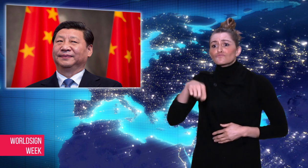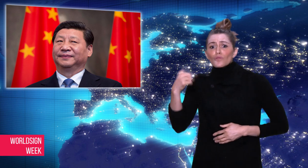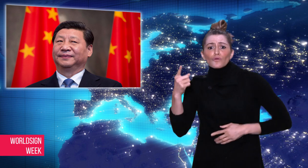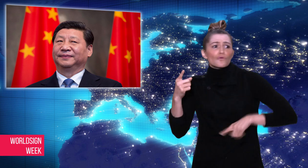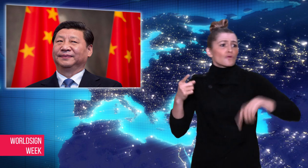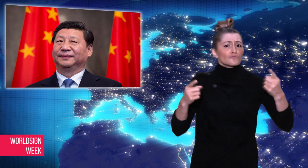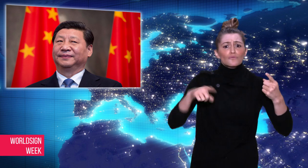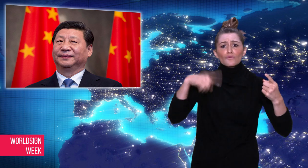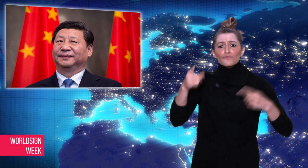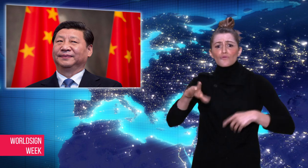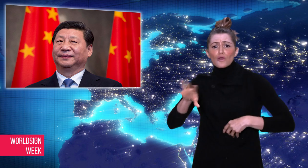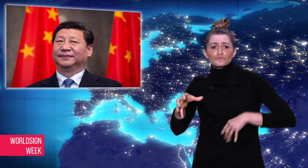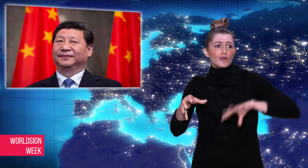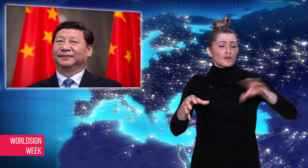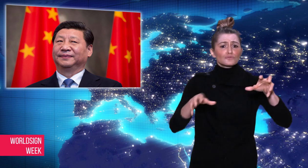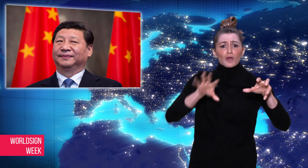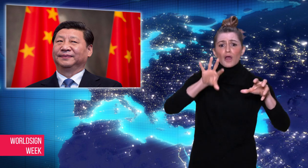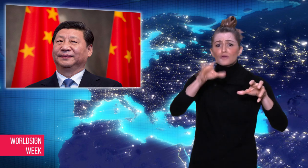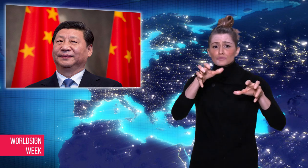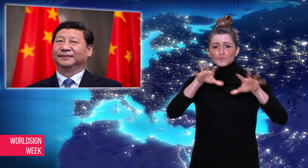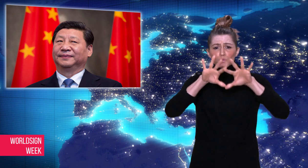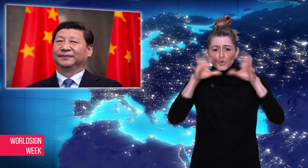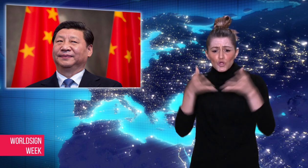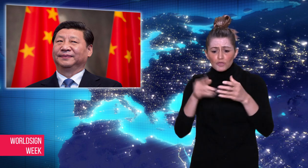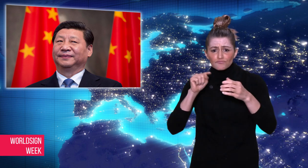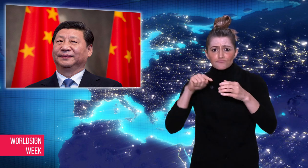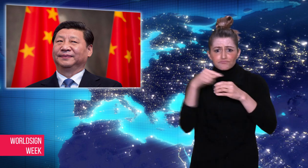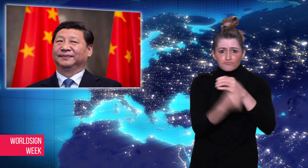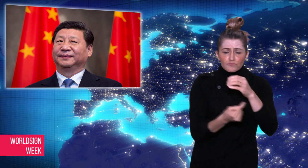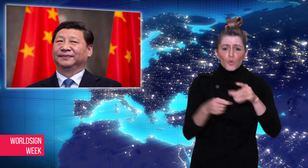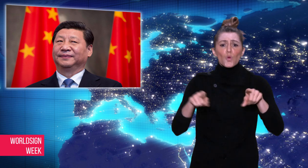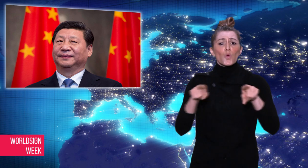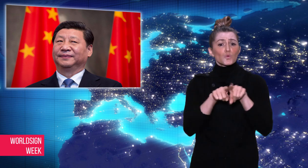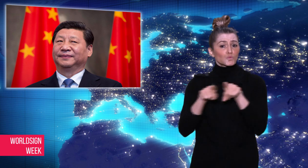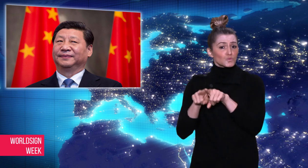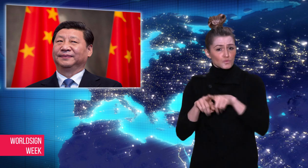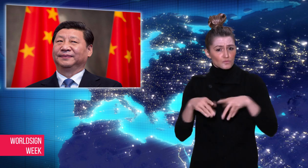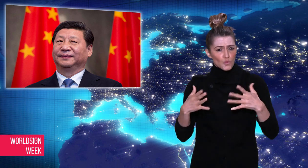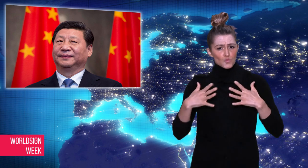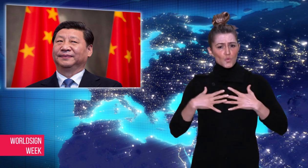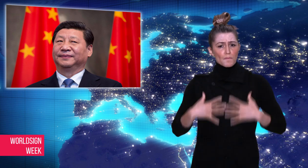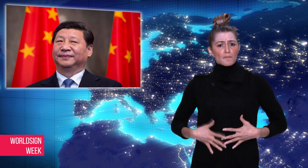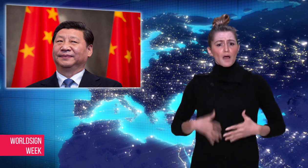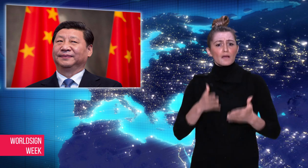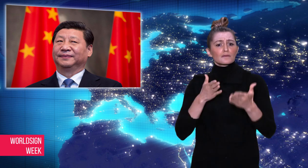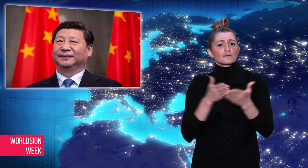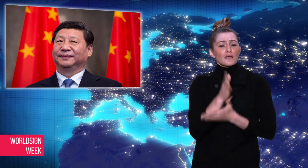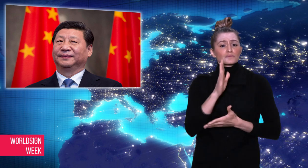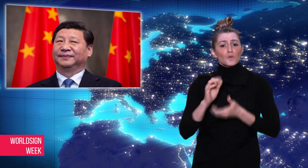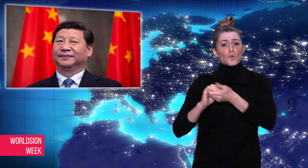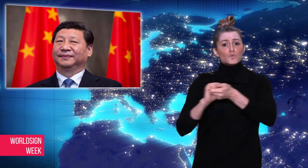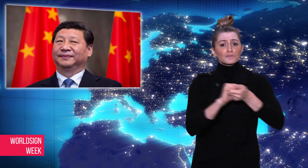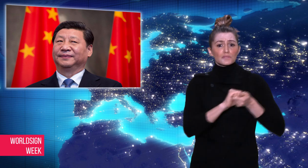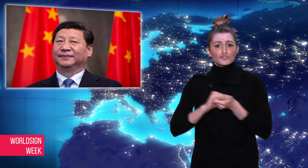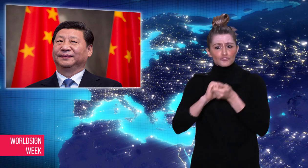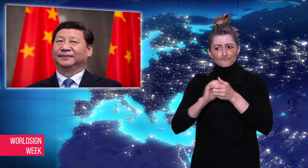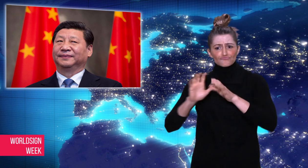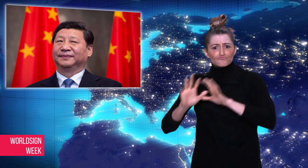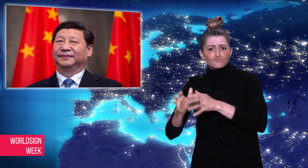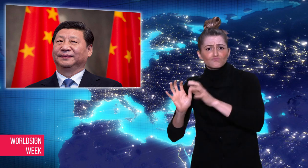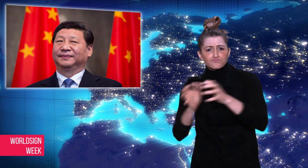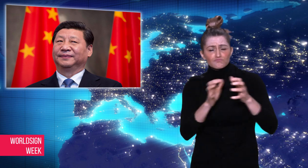Council. Other countries and human rights